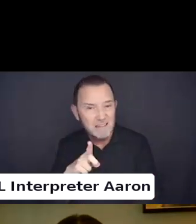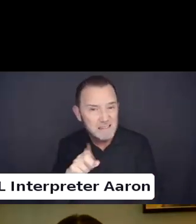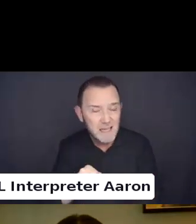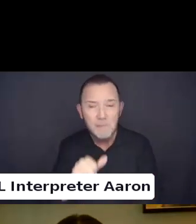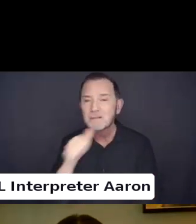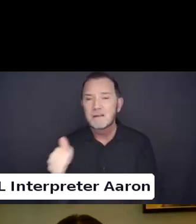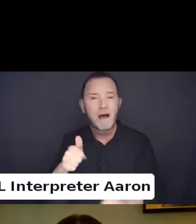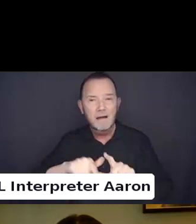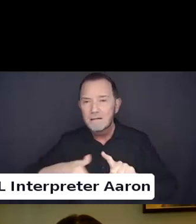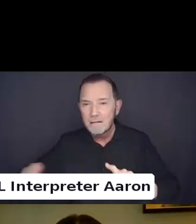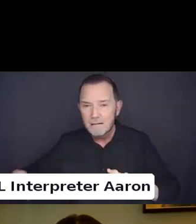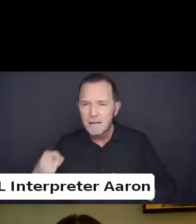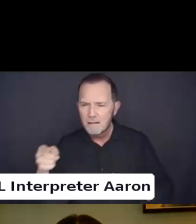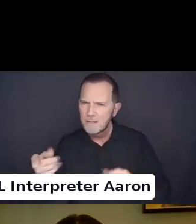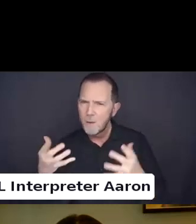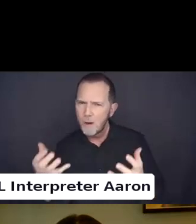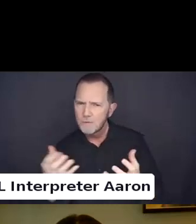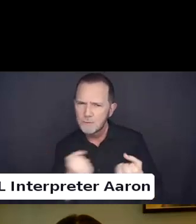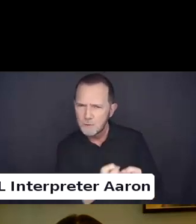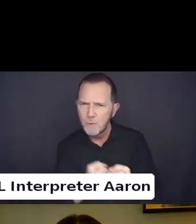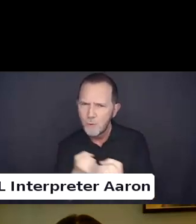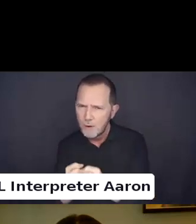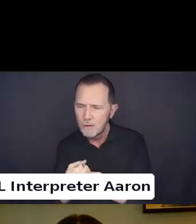who hold both in their community?